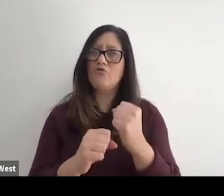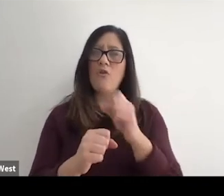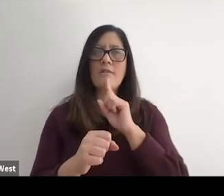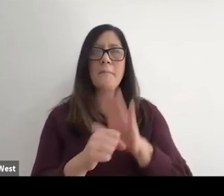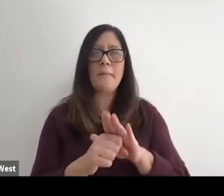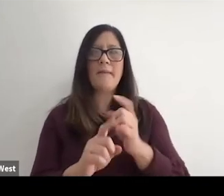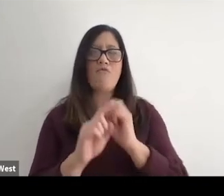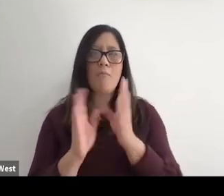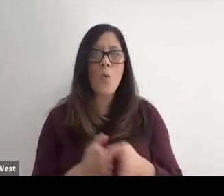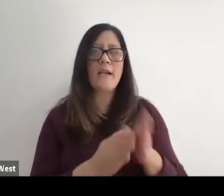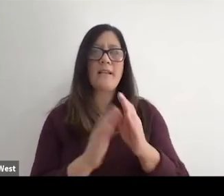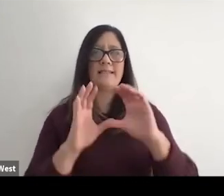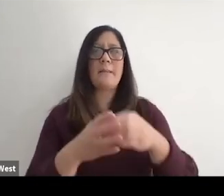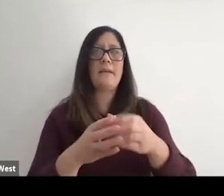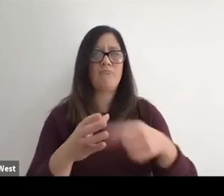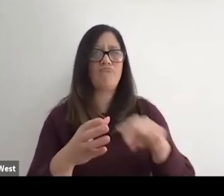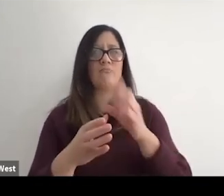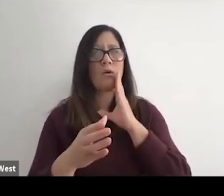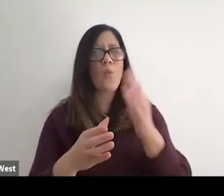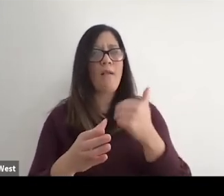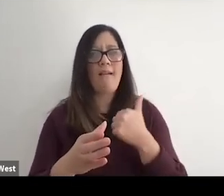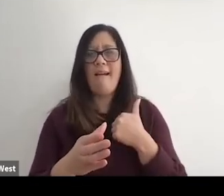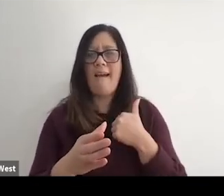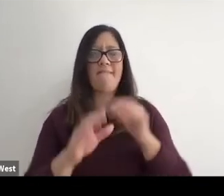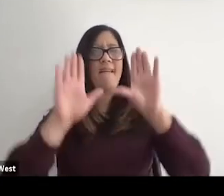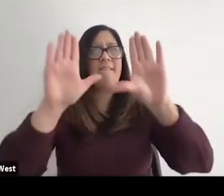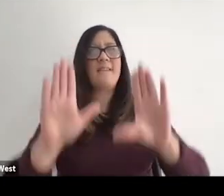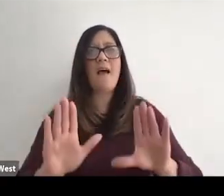organizing committee that we will have a phenomenal Olympic and Paralympic Games,